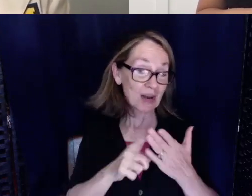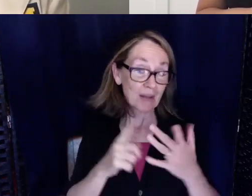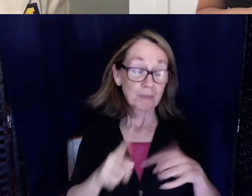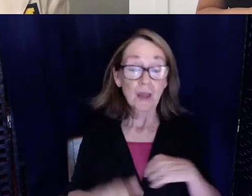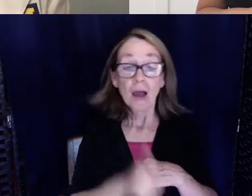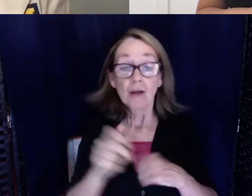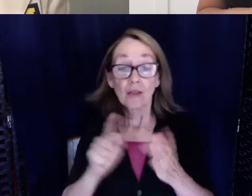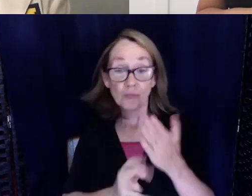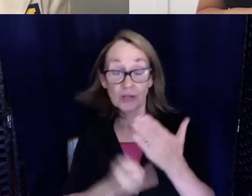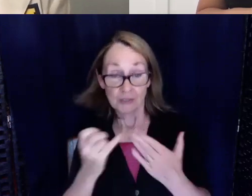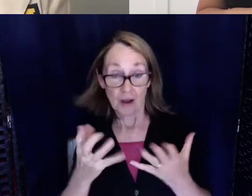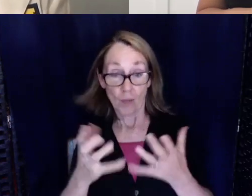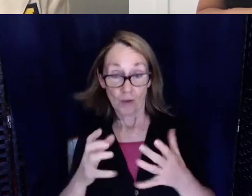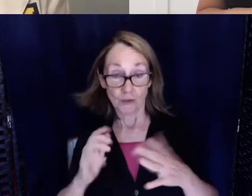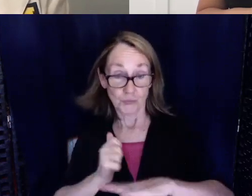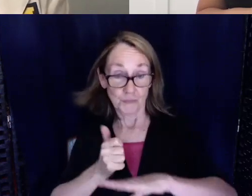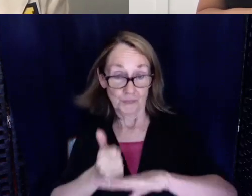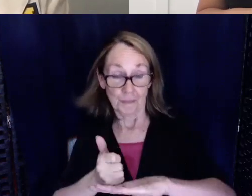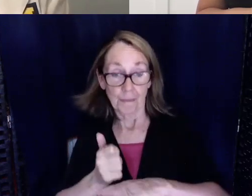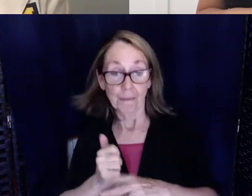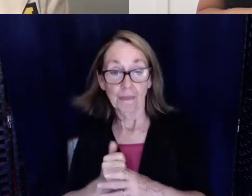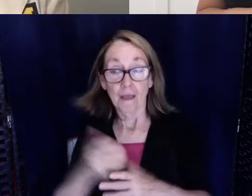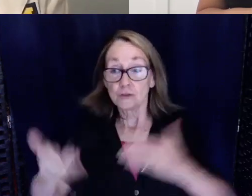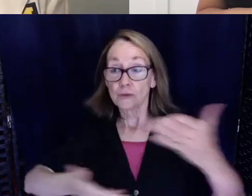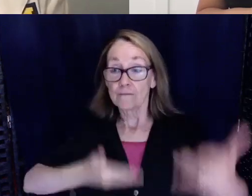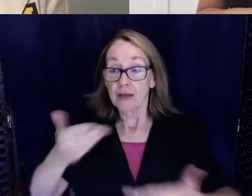work on that I invite other deaf and hard of hearing medical